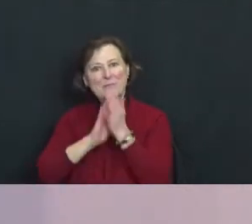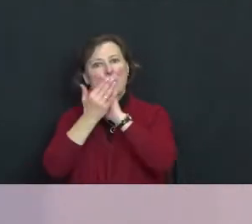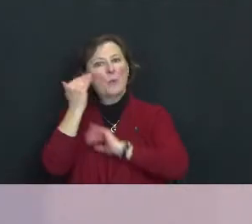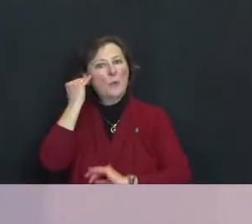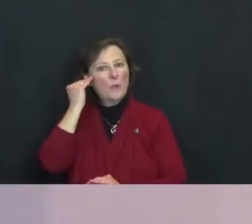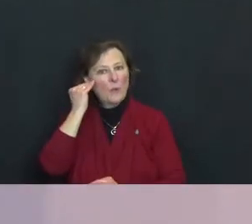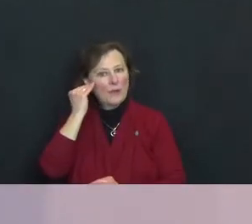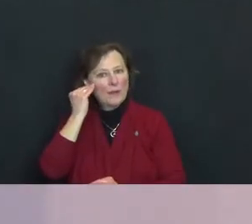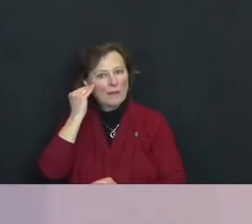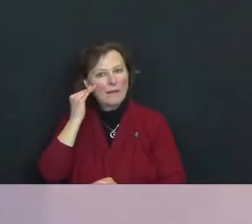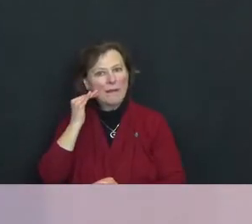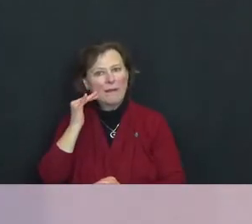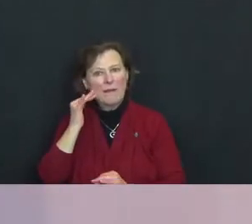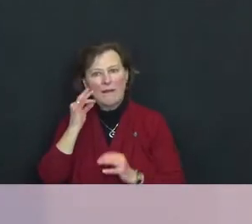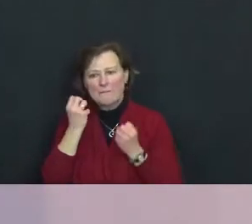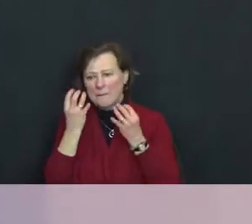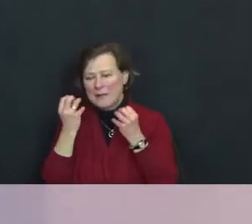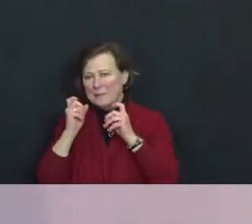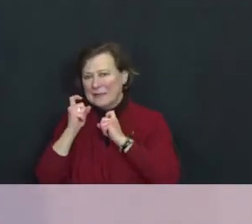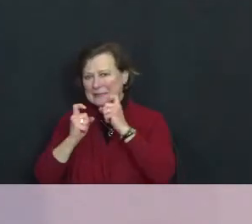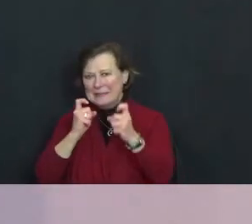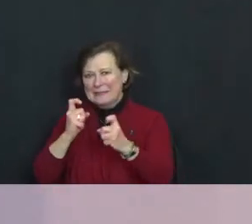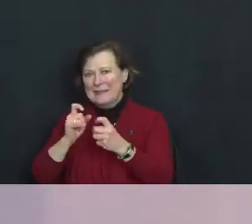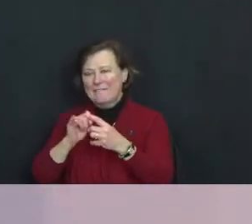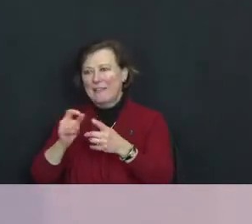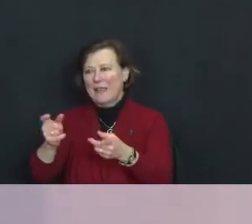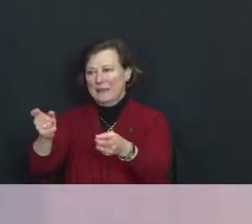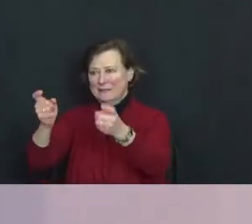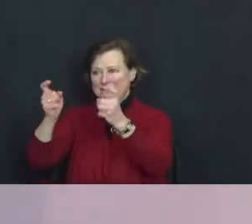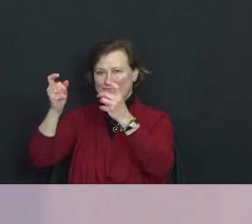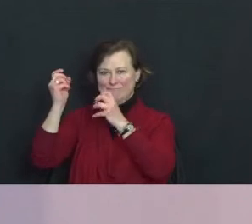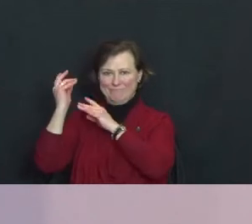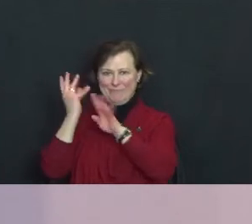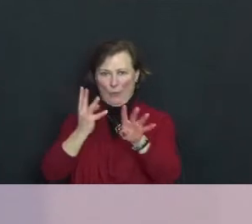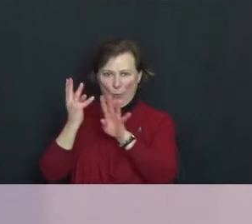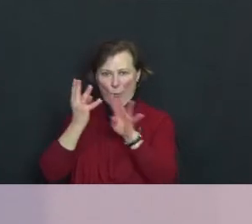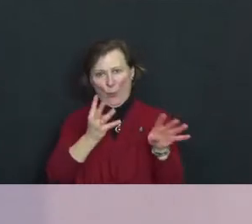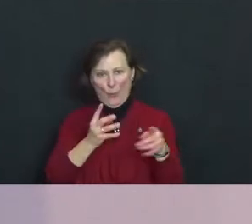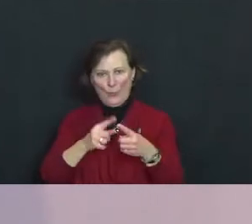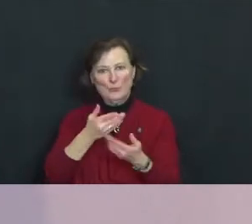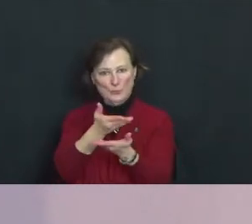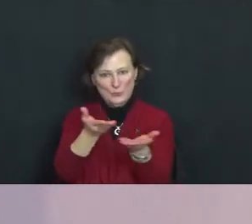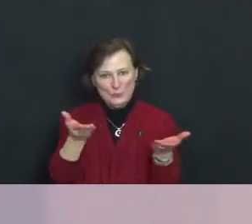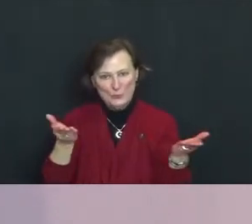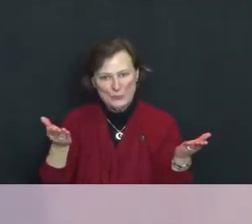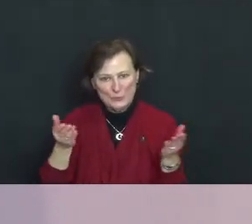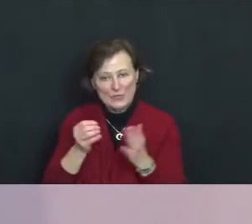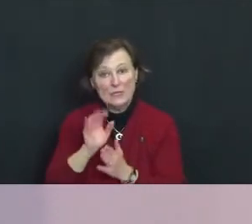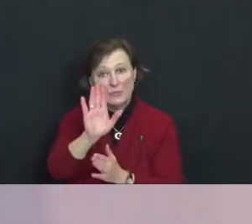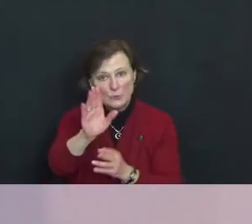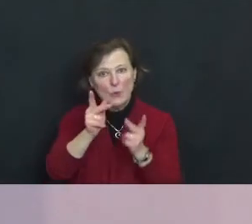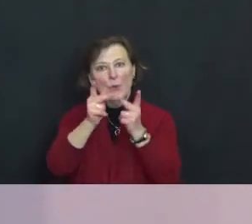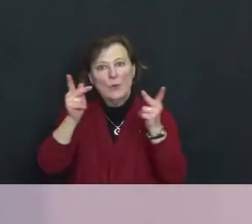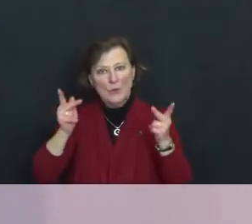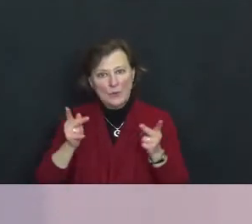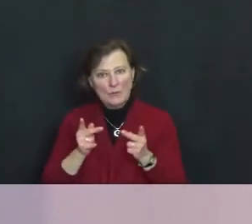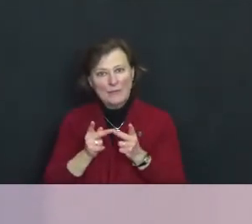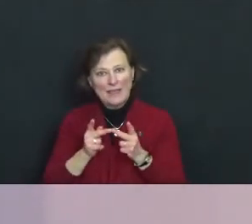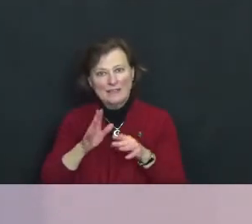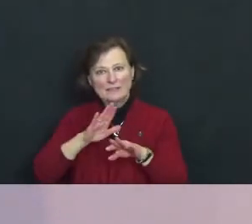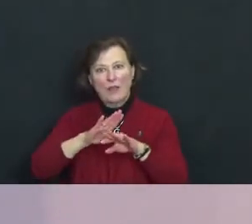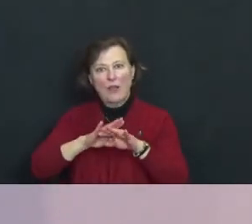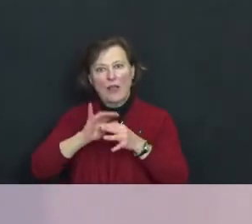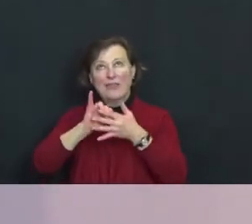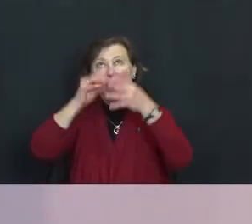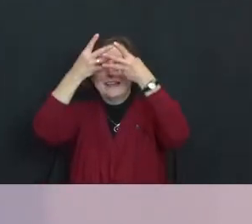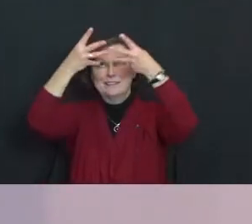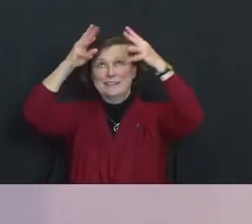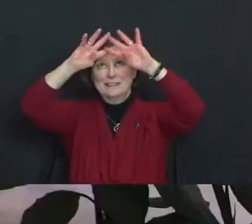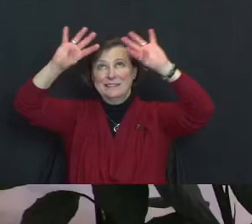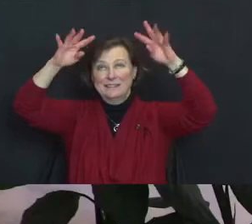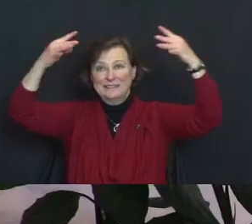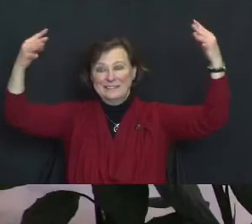all the gifts that flow to you and your place on Indra's net.